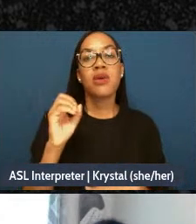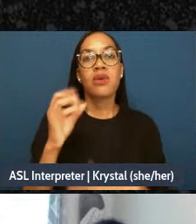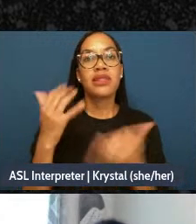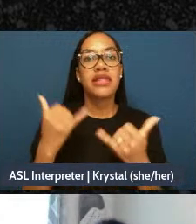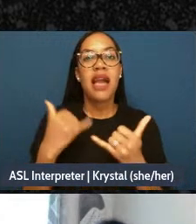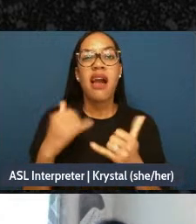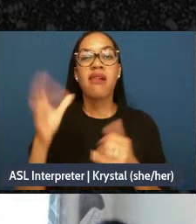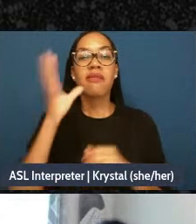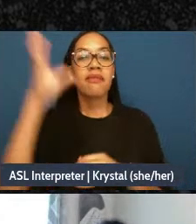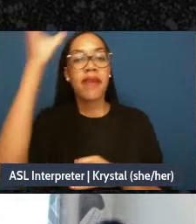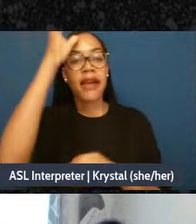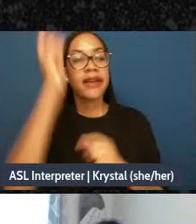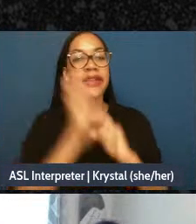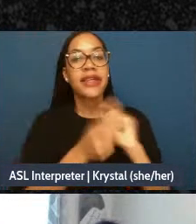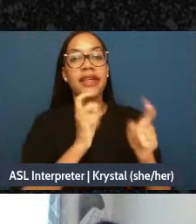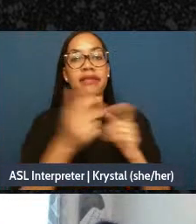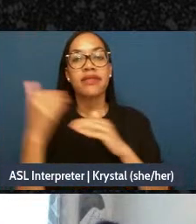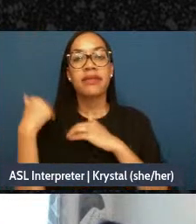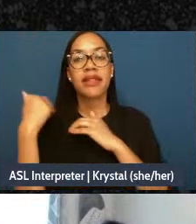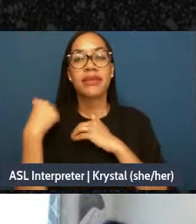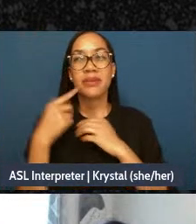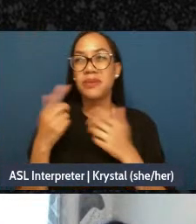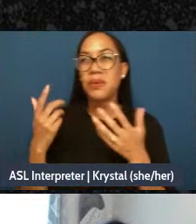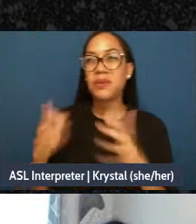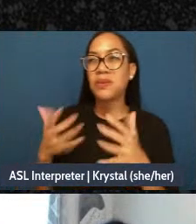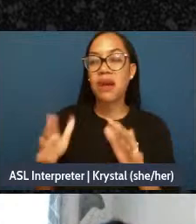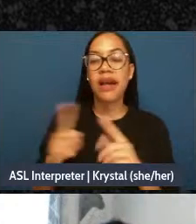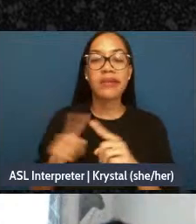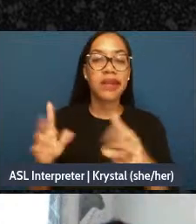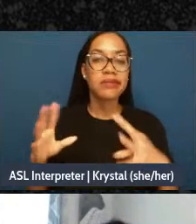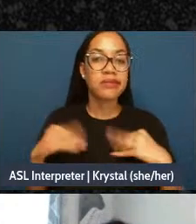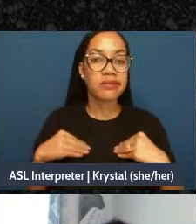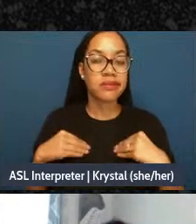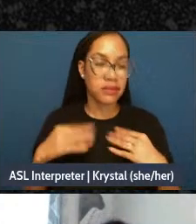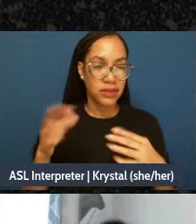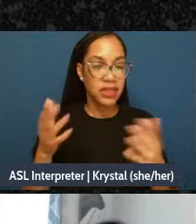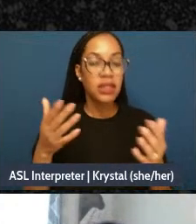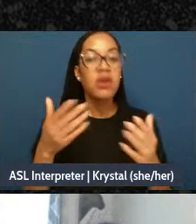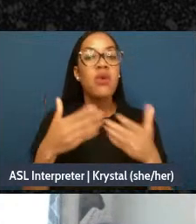Whatever it is, you know, talk about it we're gonna give you 10 minutes to reflect, and we